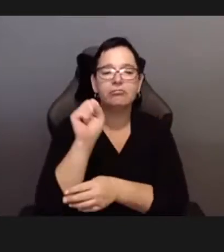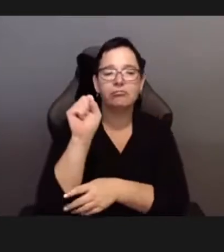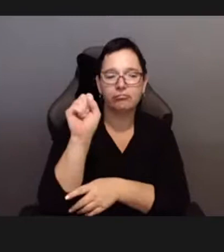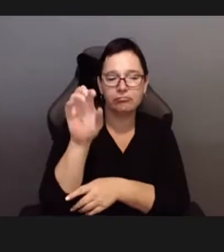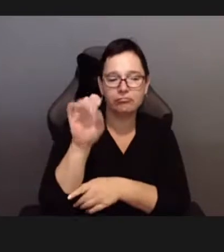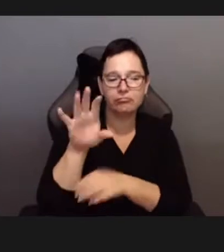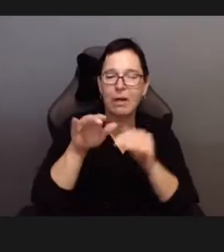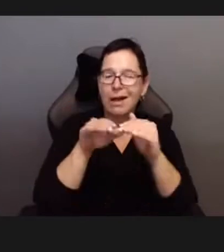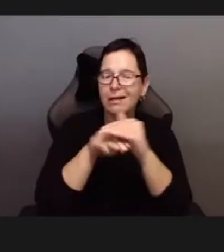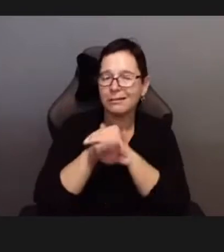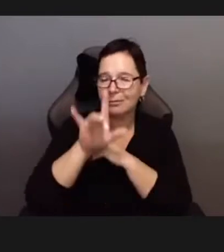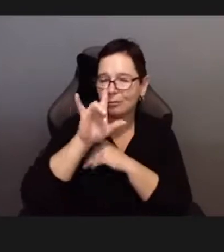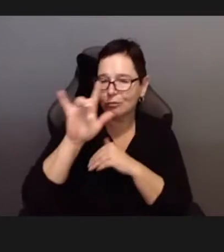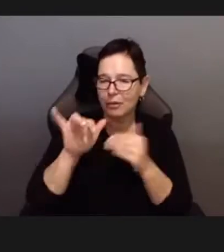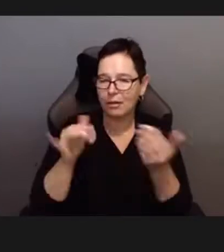My name is Tali, I use they/them pronouns.